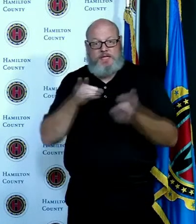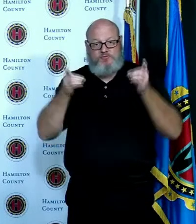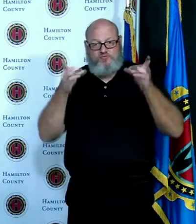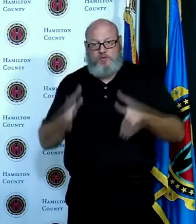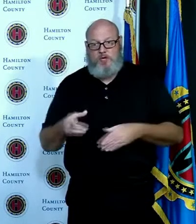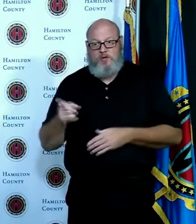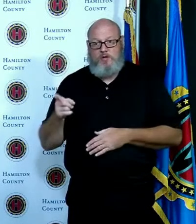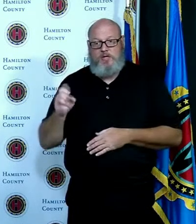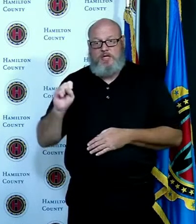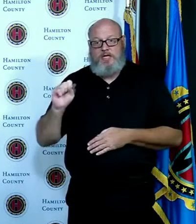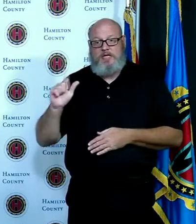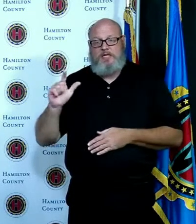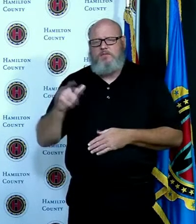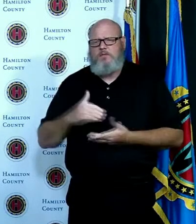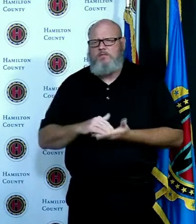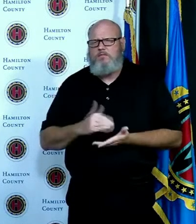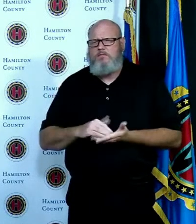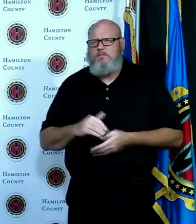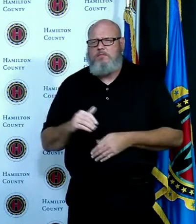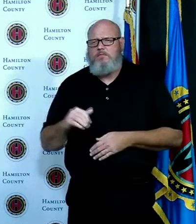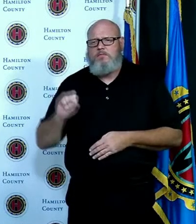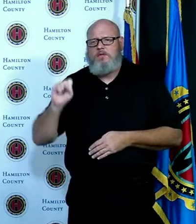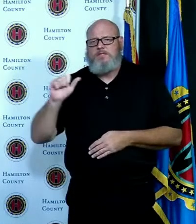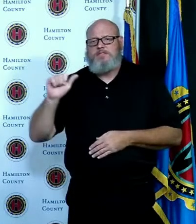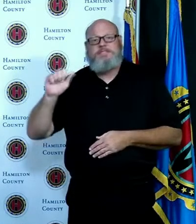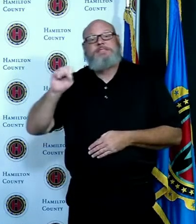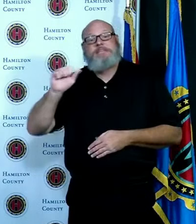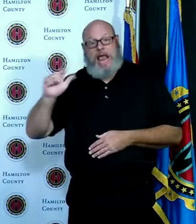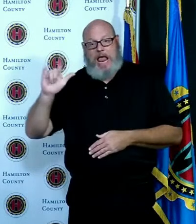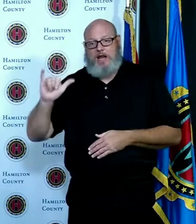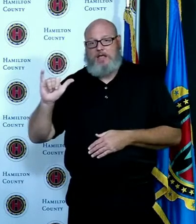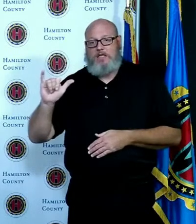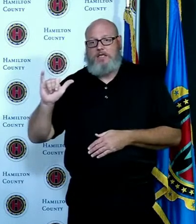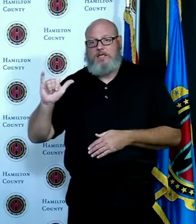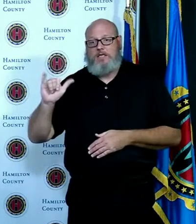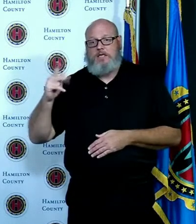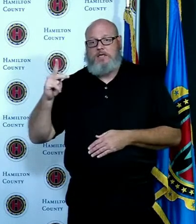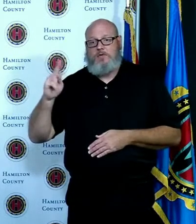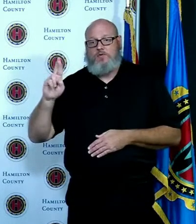and they're going to talk about voting options what's available to people and explain what to